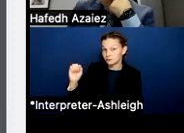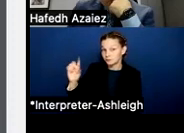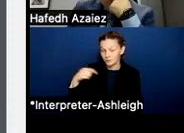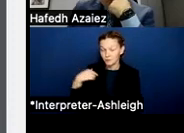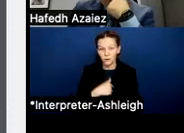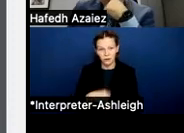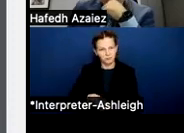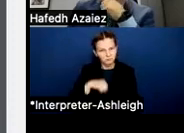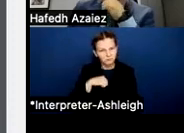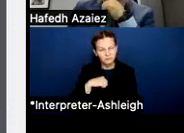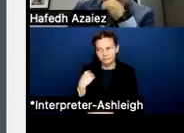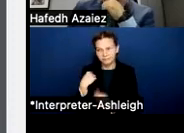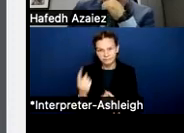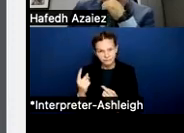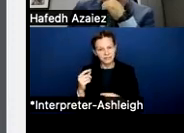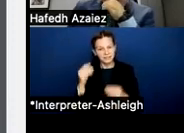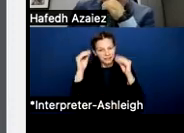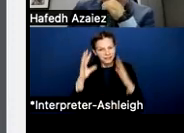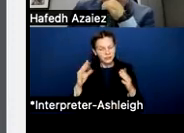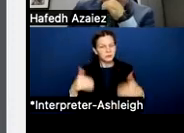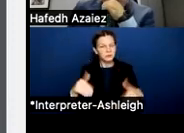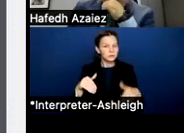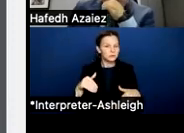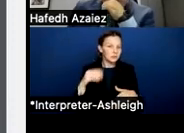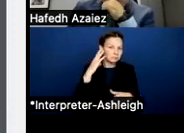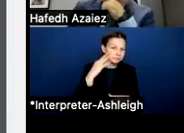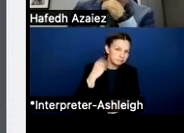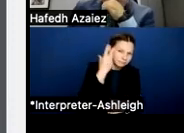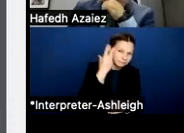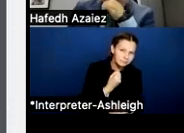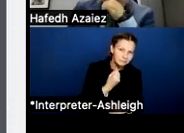and really the amount of experience that our teachers have.